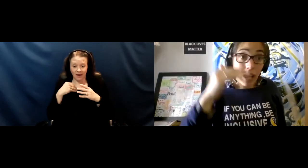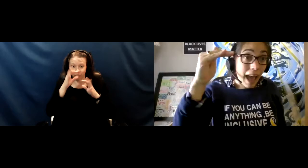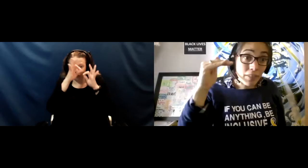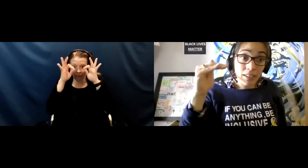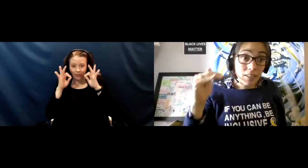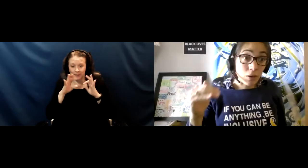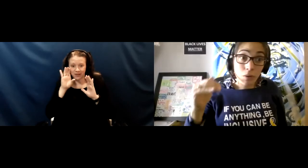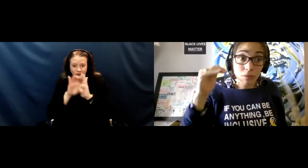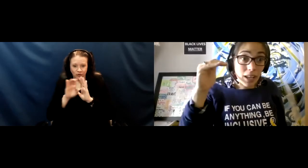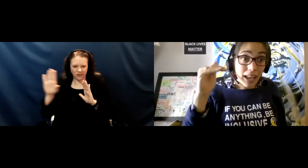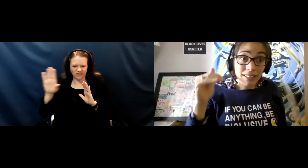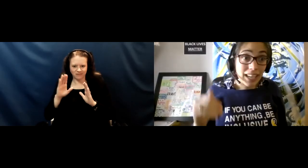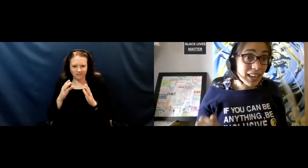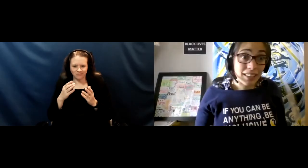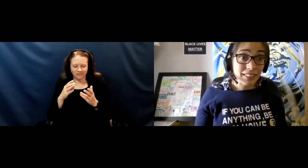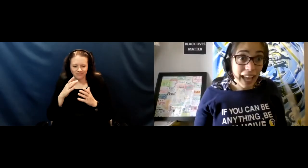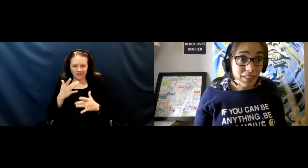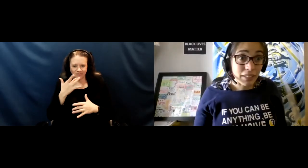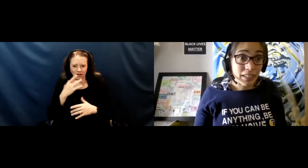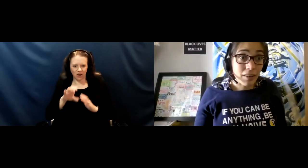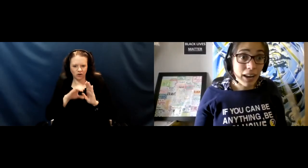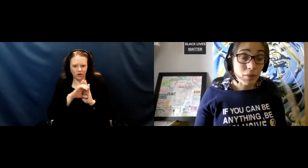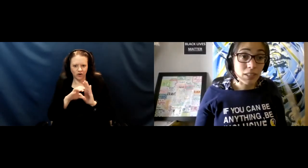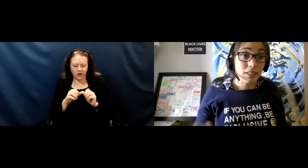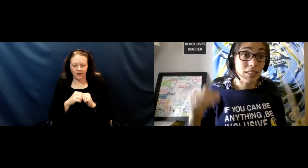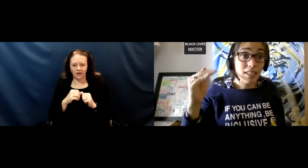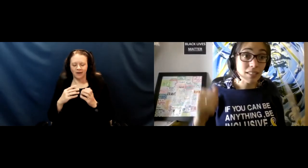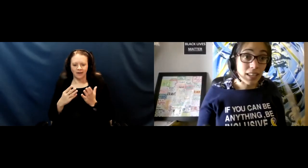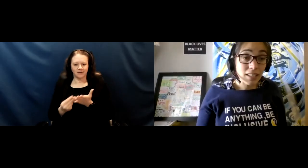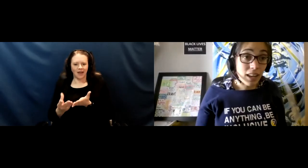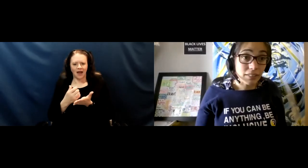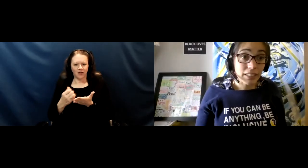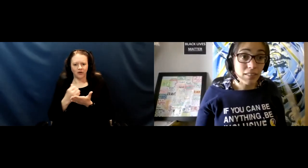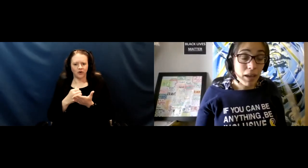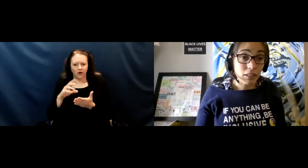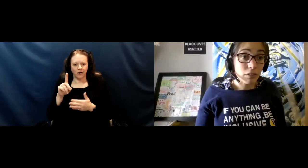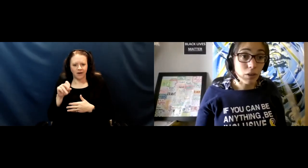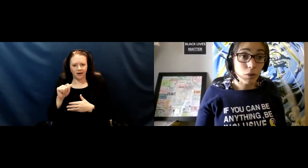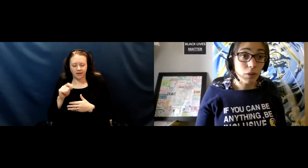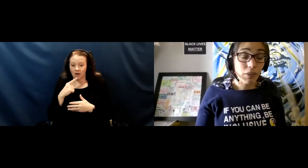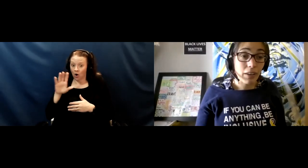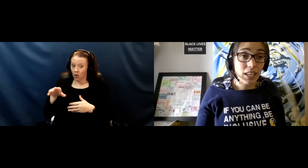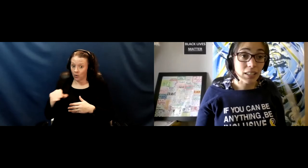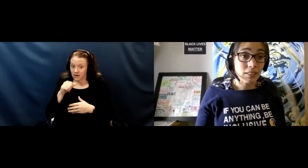having data gathering around yesterday they tolerated the mask for a whole of five seconds